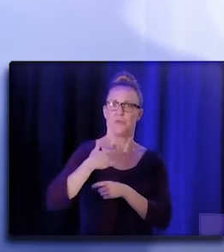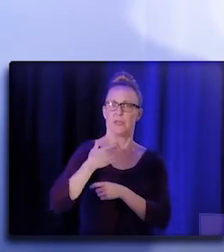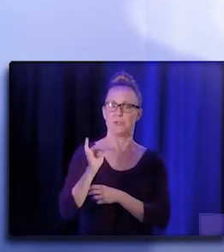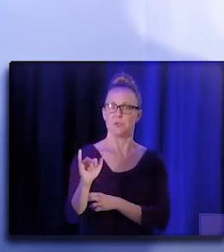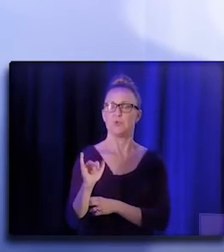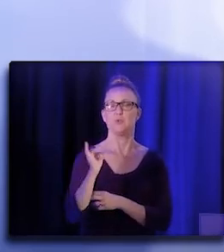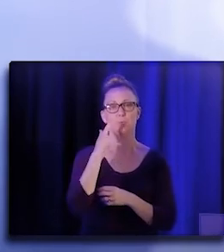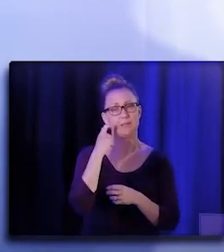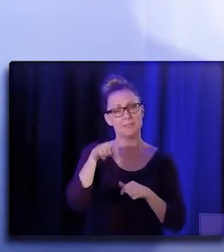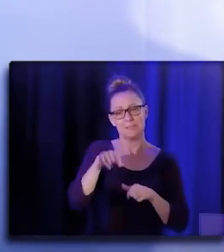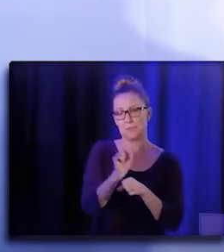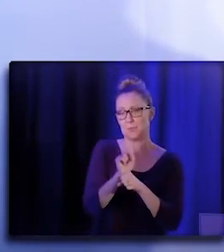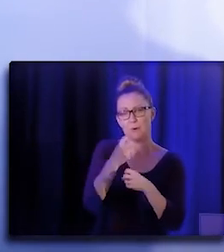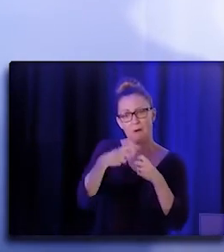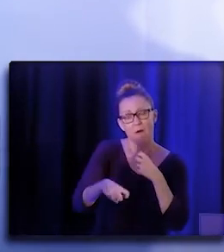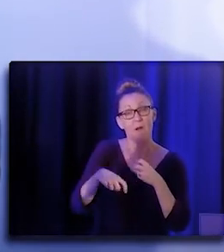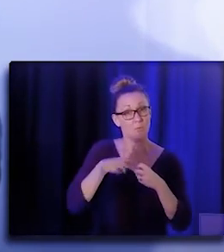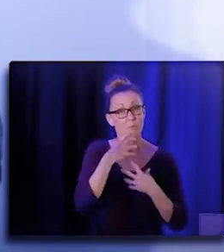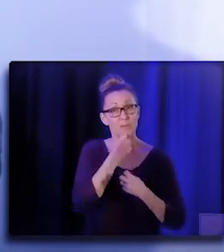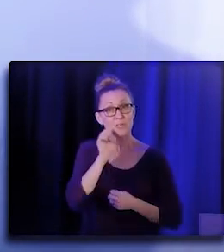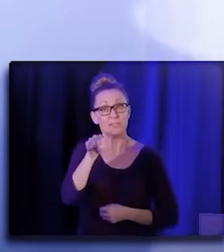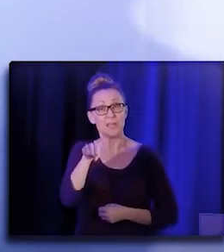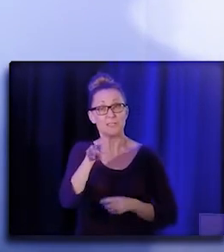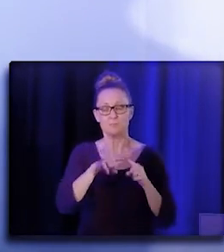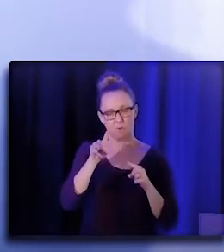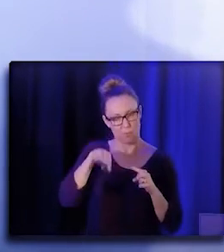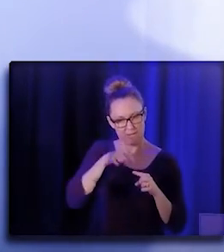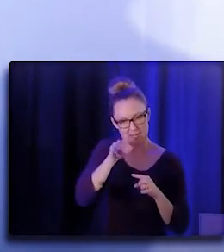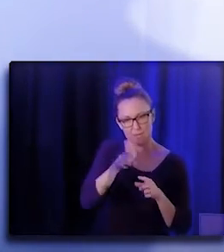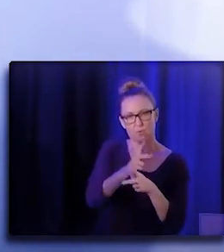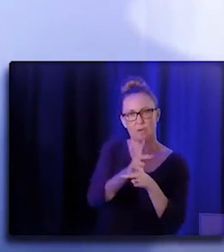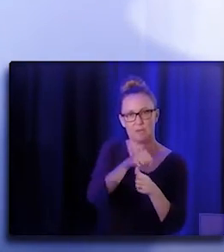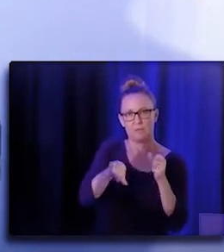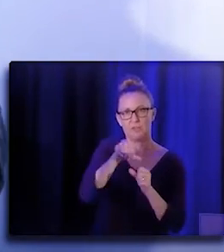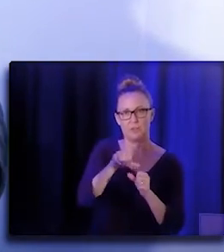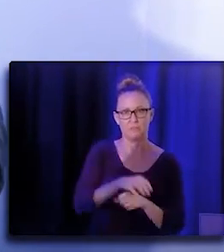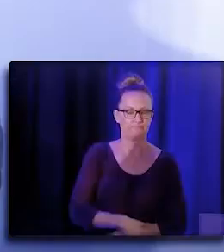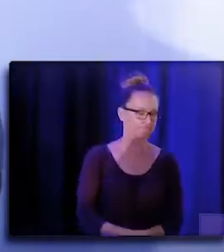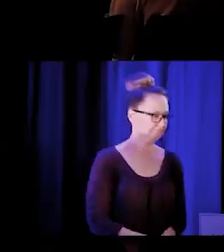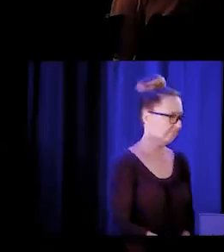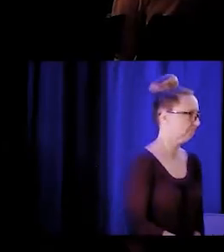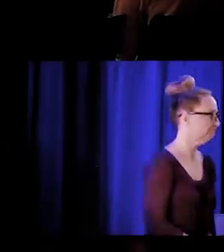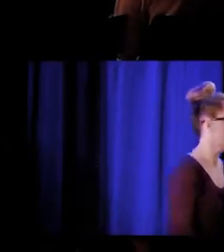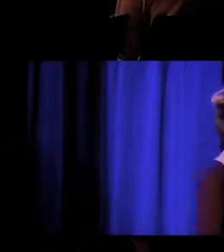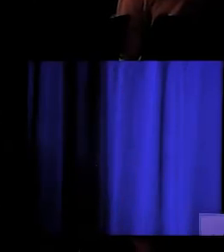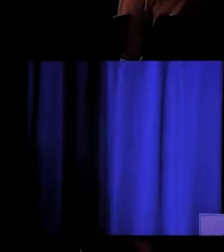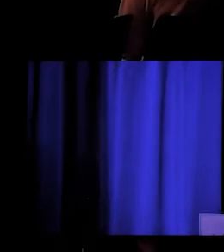and we're passionate, but it's necessary. I don't know if I answered, but I hope did. Yeah, you did, thank you, Joe.